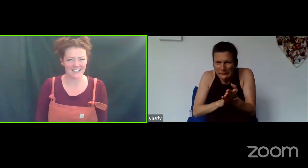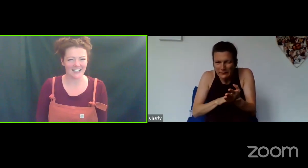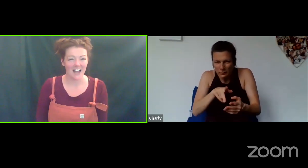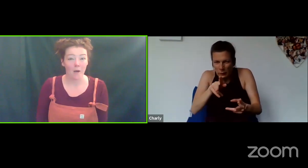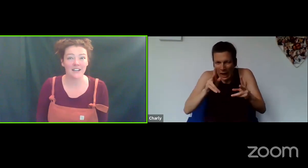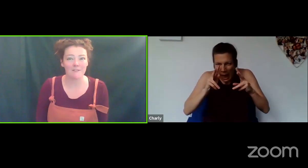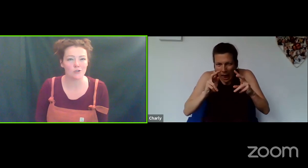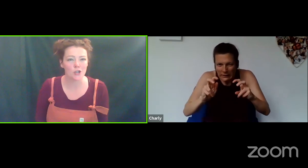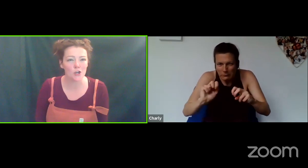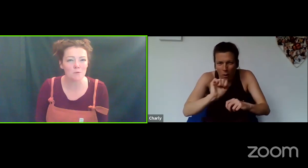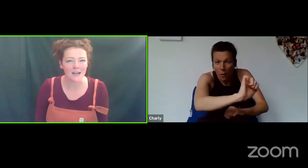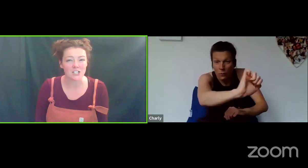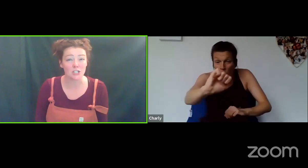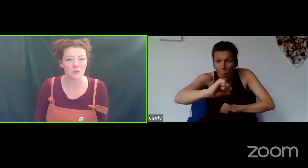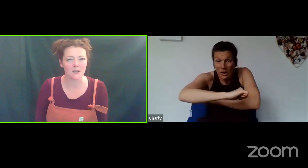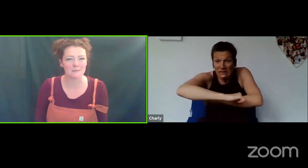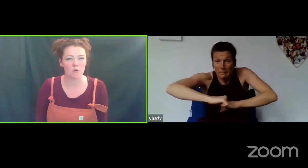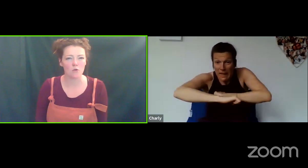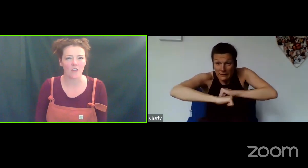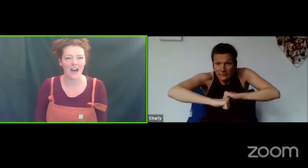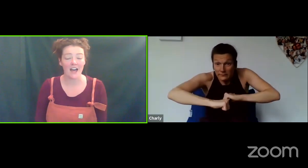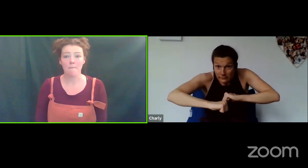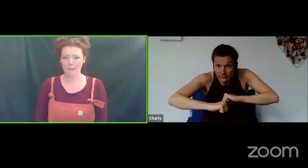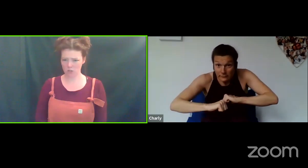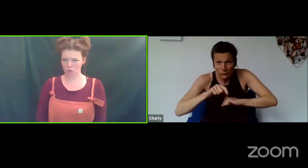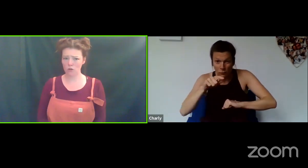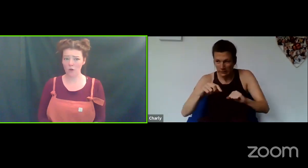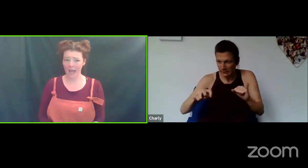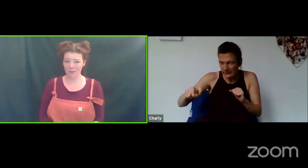That's it! I'm gonna give you two minutes just to explore that, make sure you're OK in